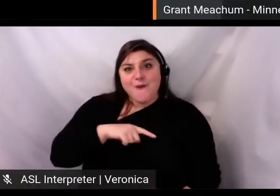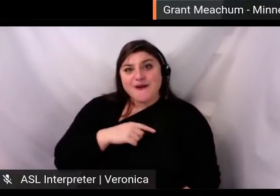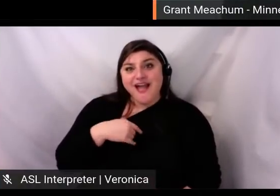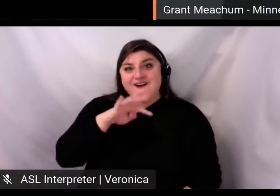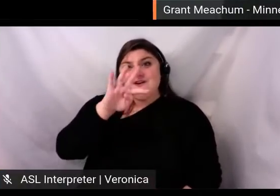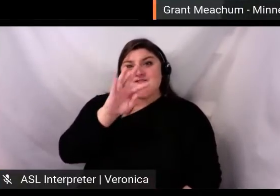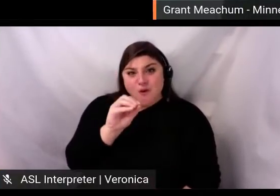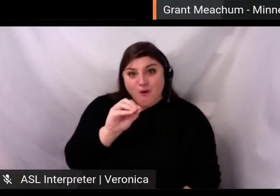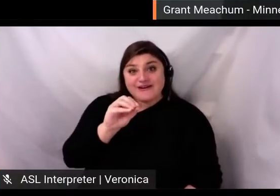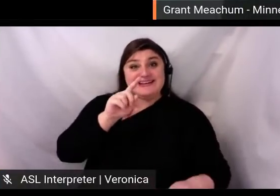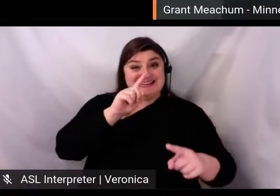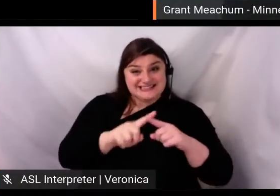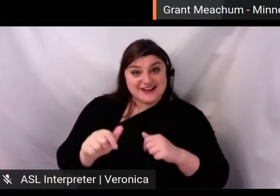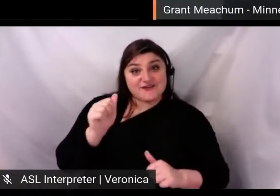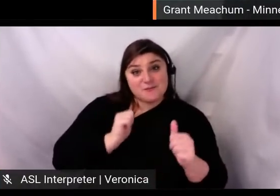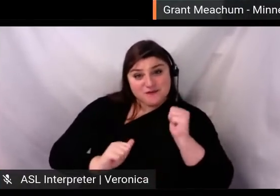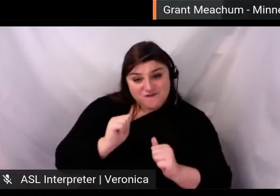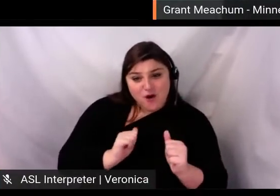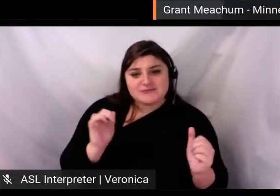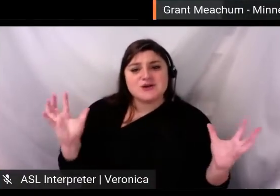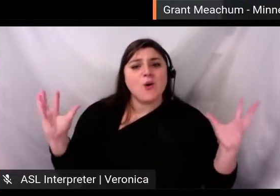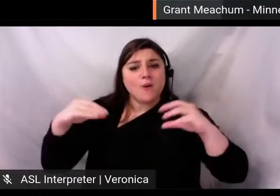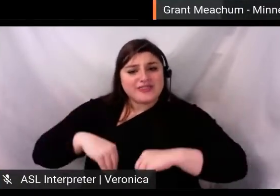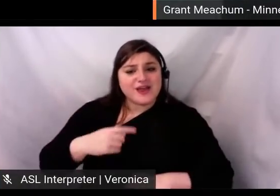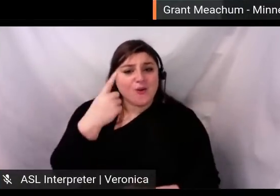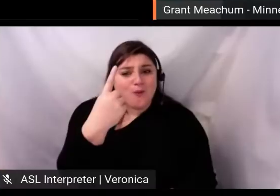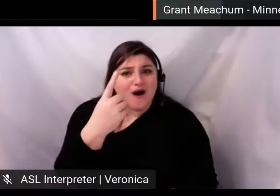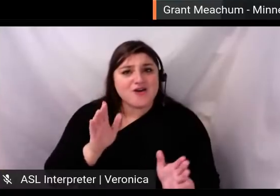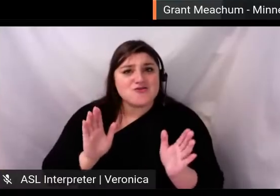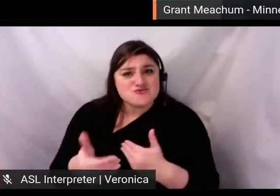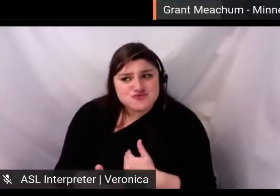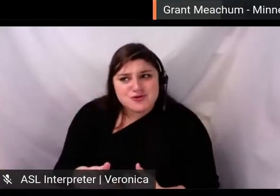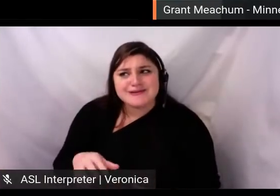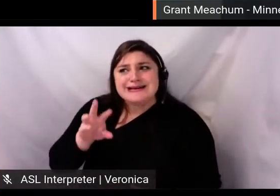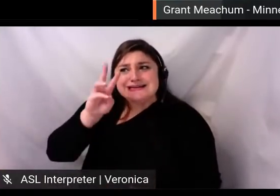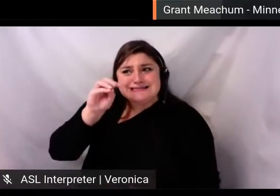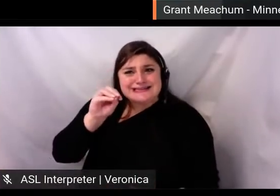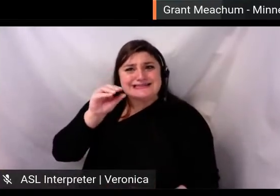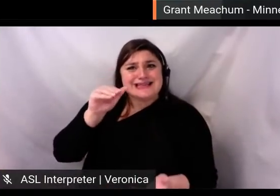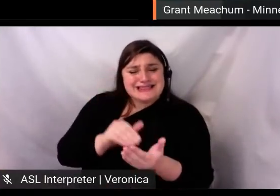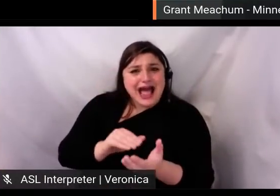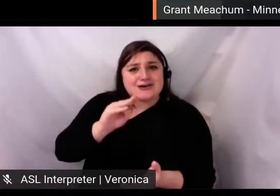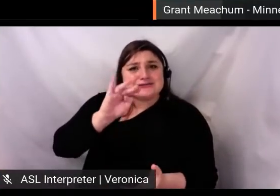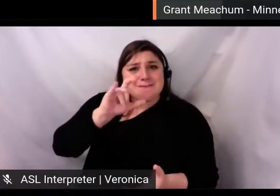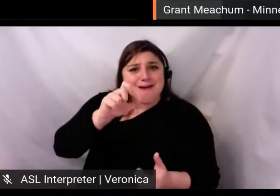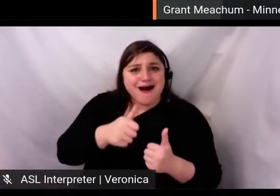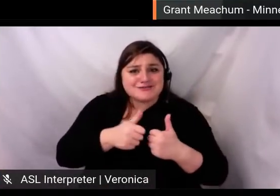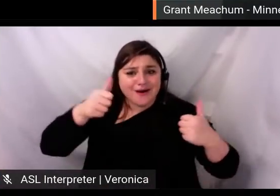performance which are made six thousand miles away from each other? How do we mix the audio to accommodate the slow, soft entrance to